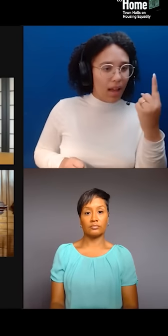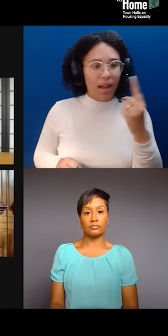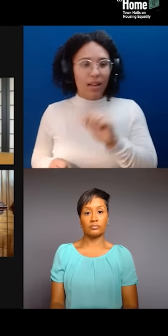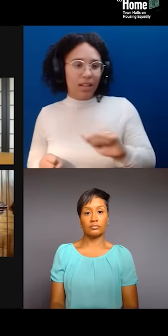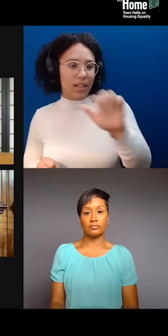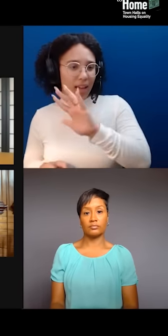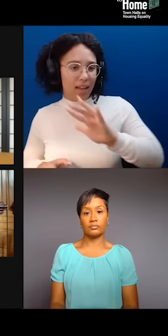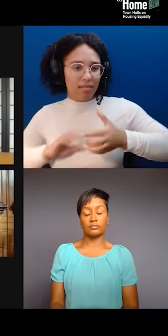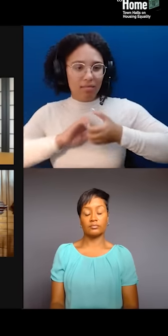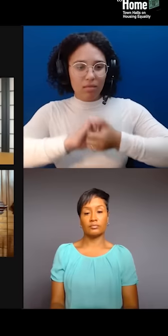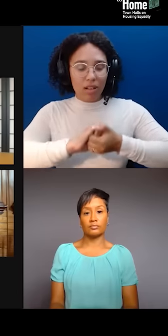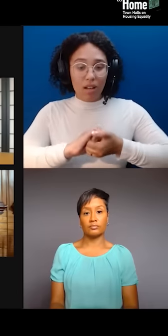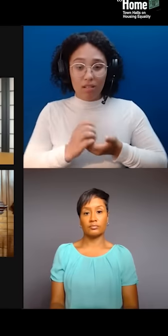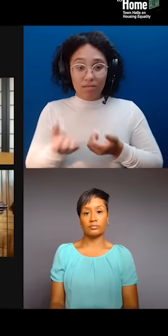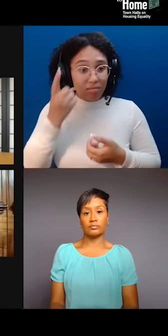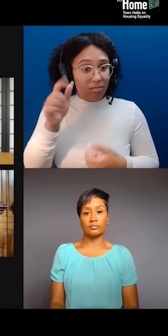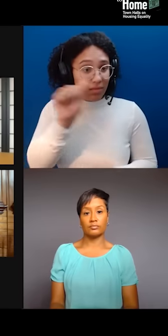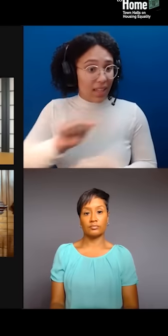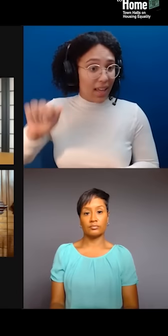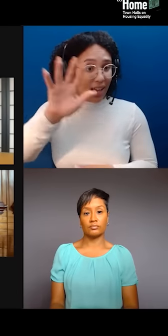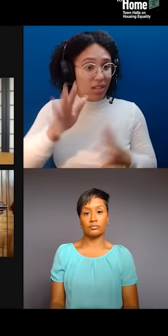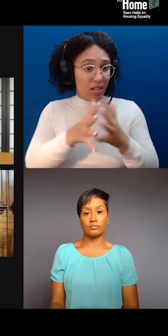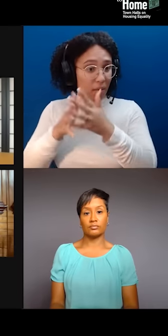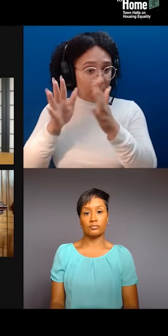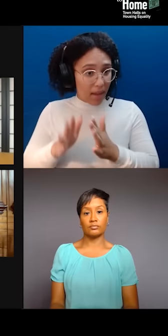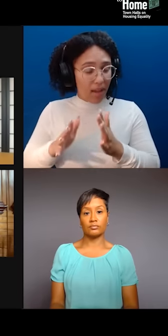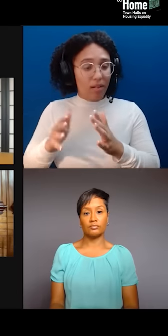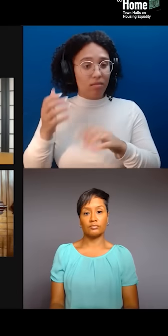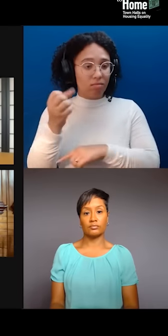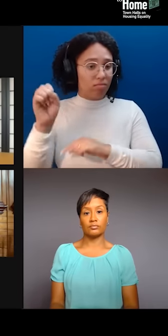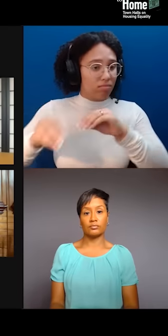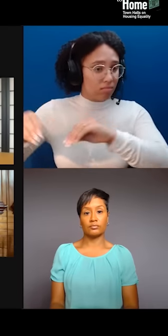really took its inspiration from the civil rights struggles of the '60s, right?